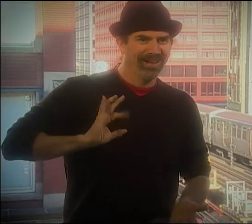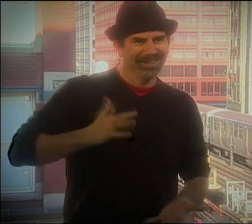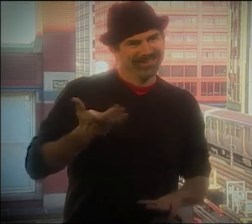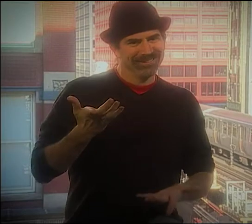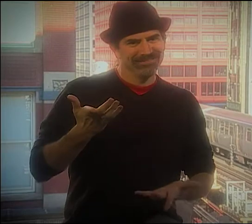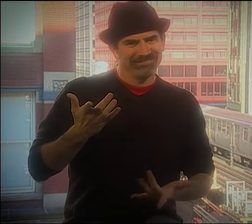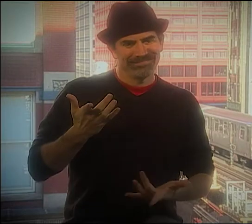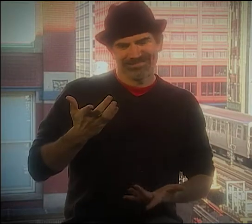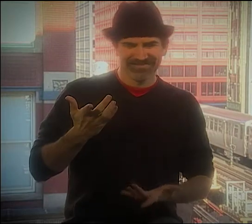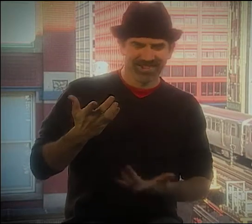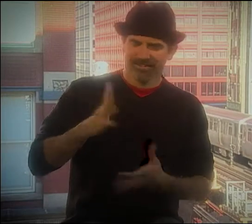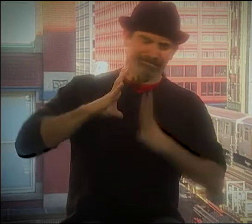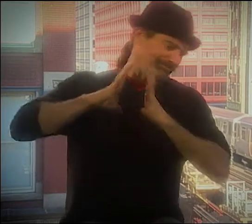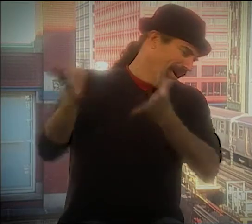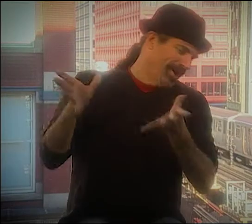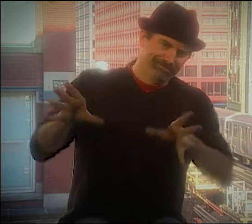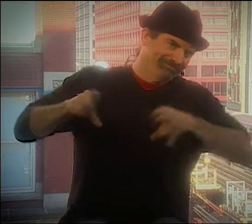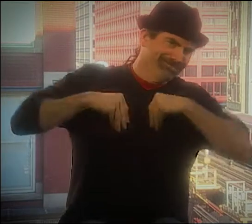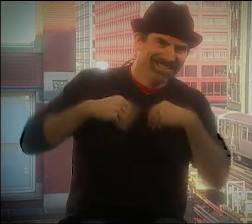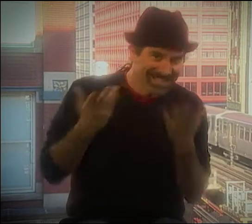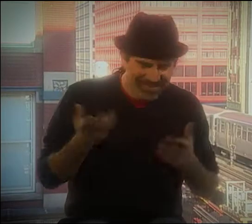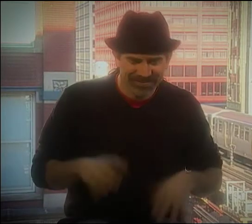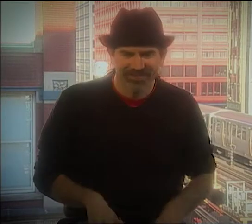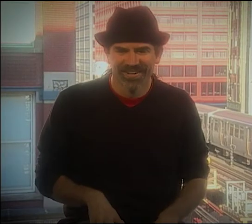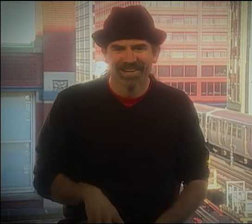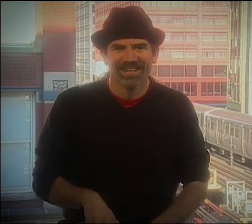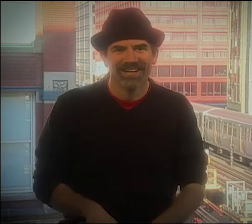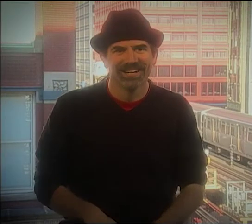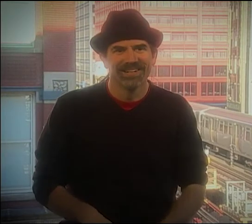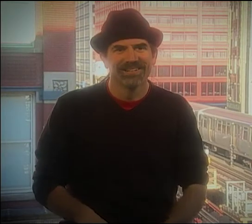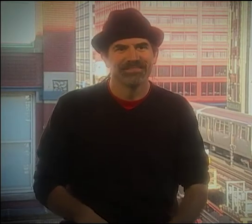BUT I FELT HONORED TO BE LOOKED AT AND ACCEPTED.